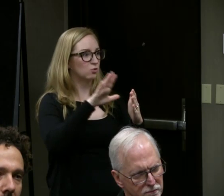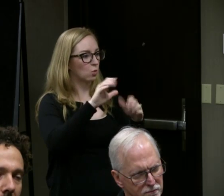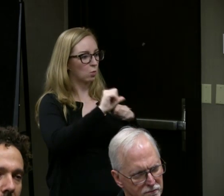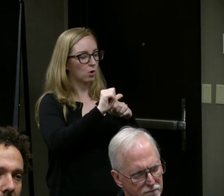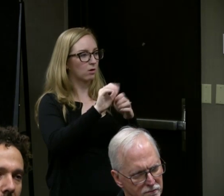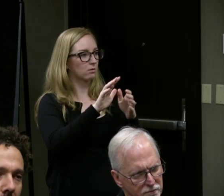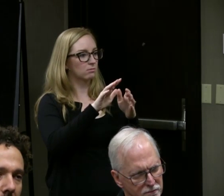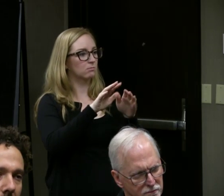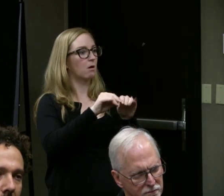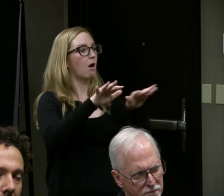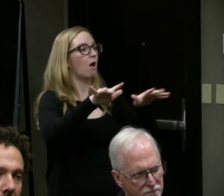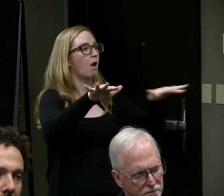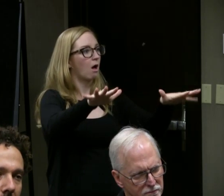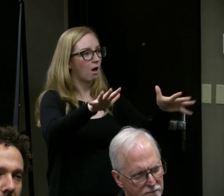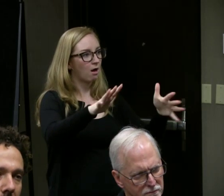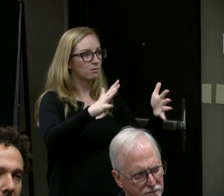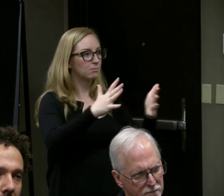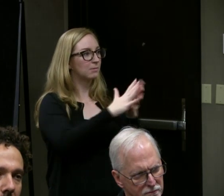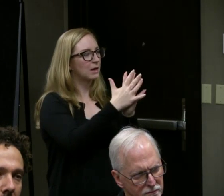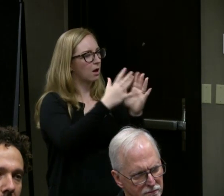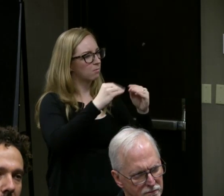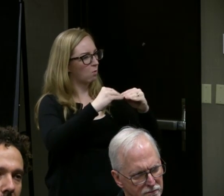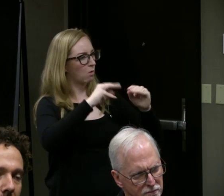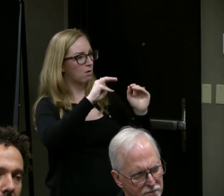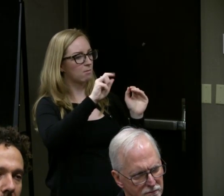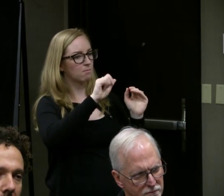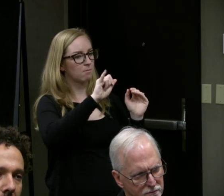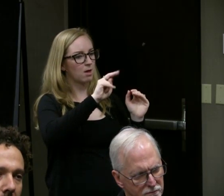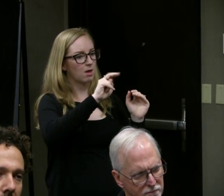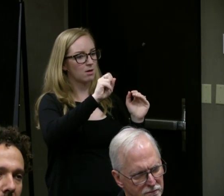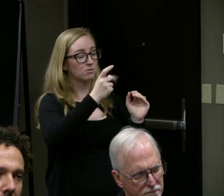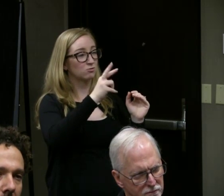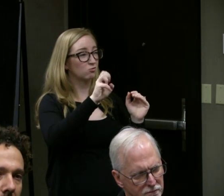What kind of work reaches the mainstream and why, but also by critics?